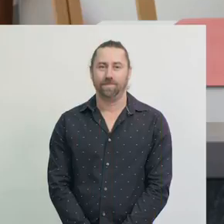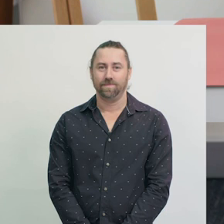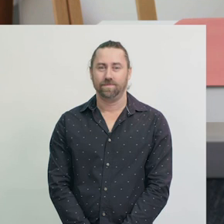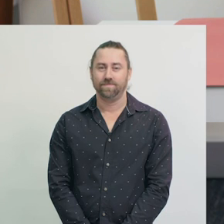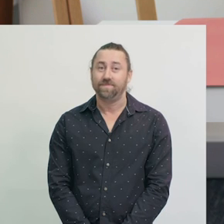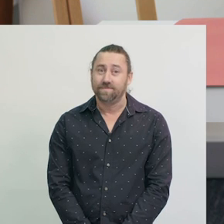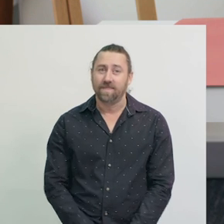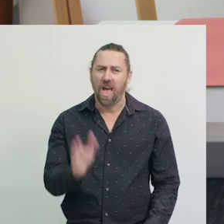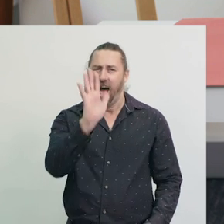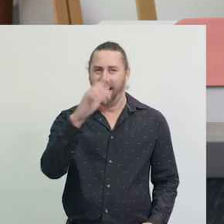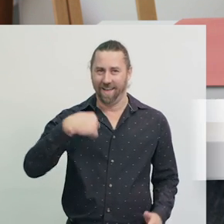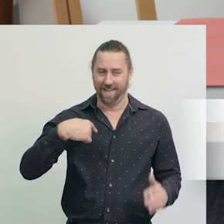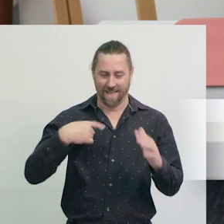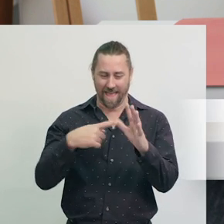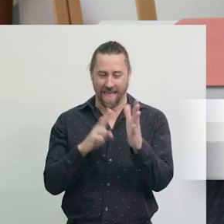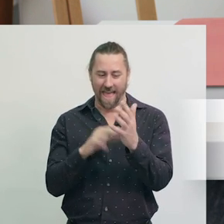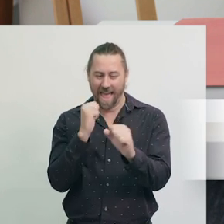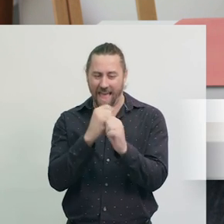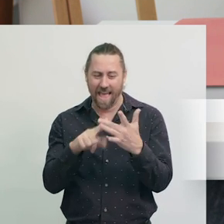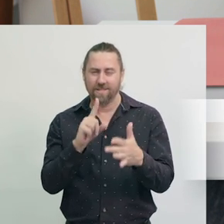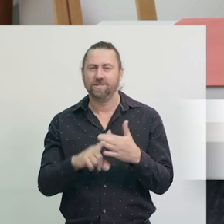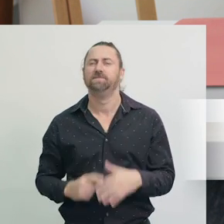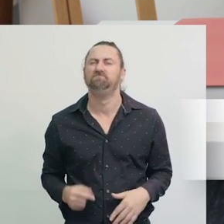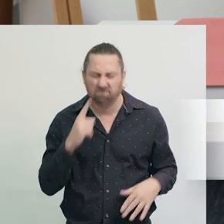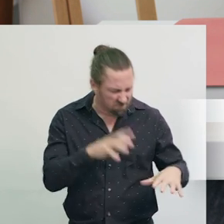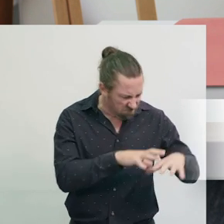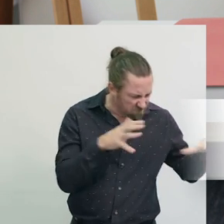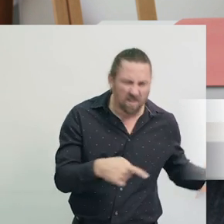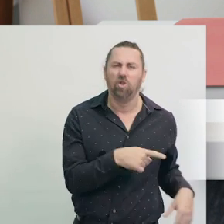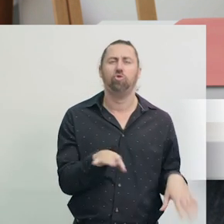Hi. I'm Angie. I have a pile of rubbish here.